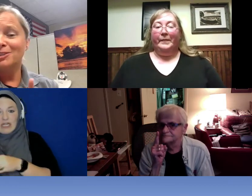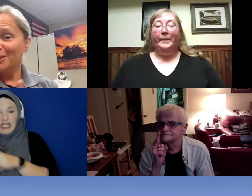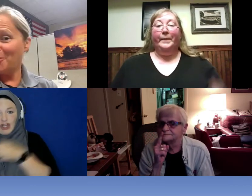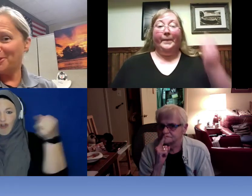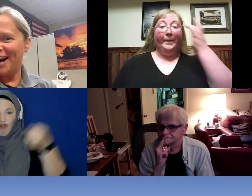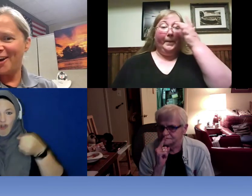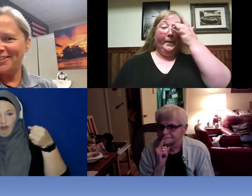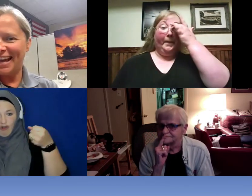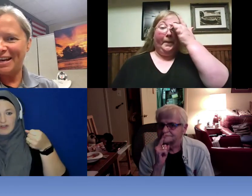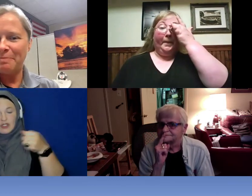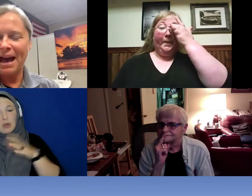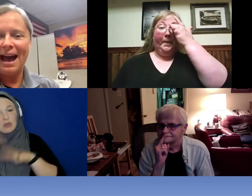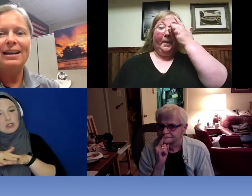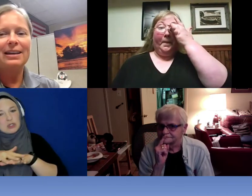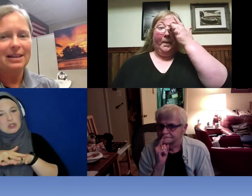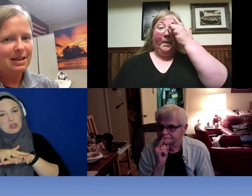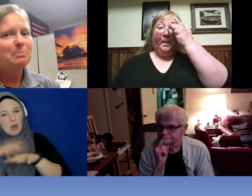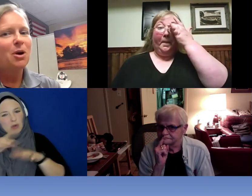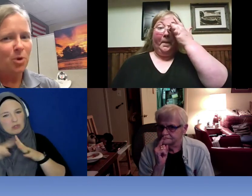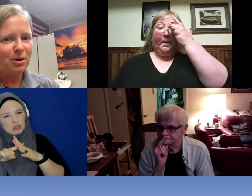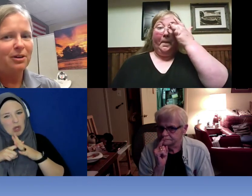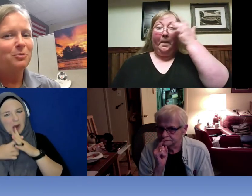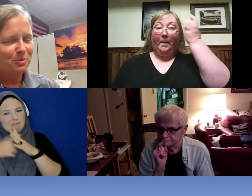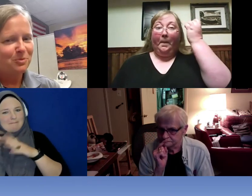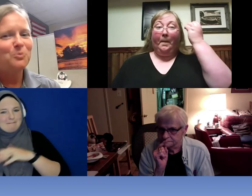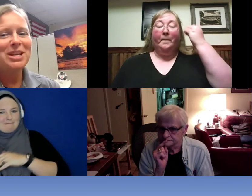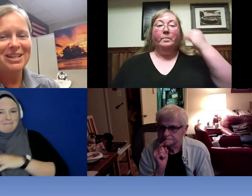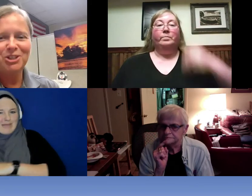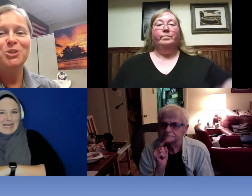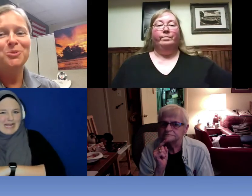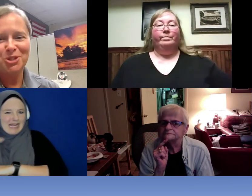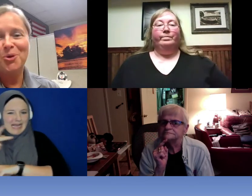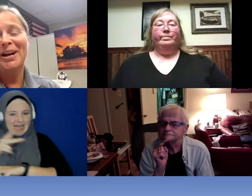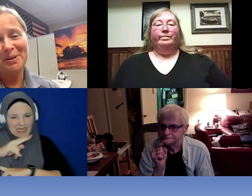slow start getting back but we are -- we could use your help